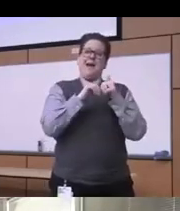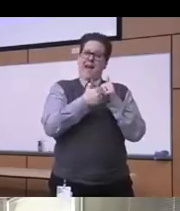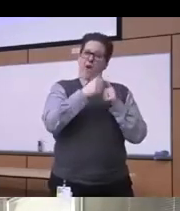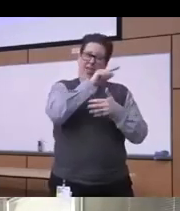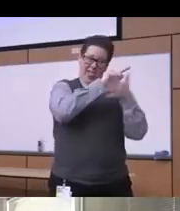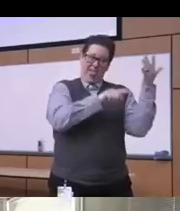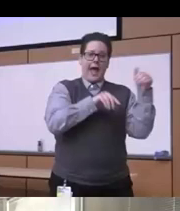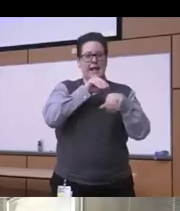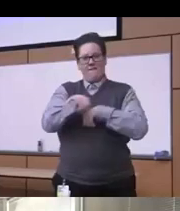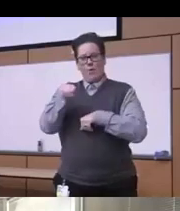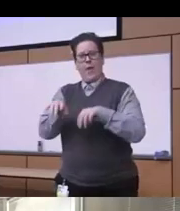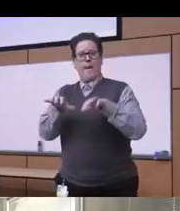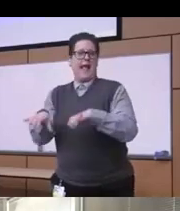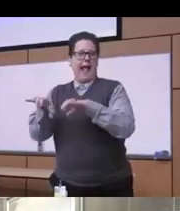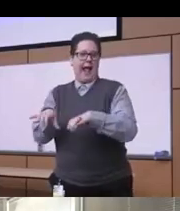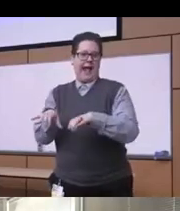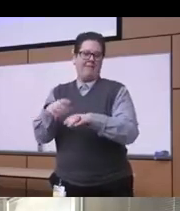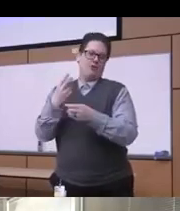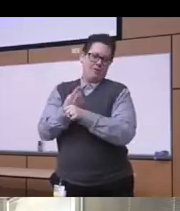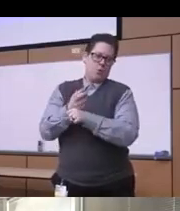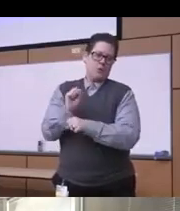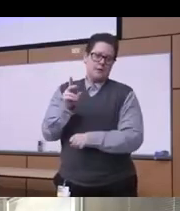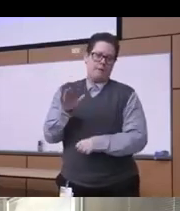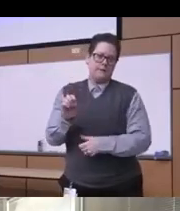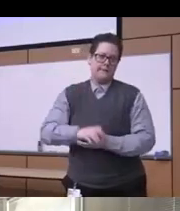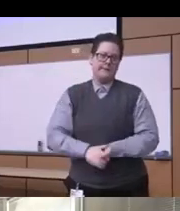of behavior we'll talk about for example with substance use here so we need to take these